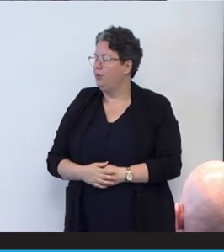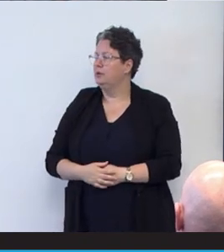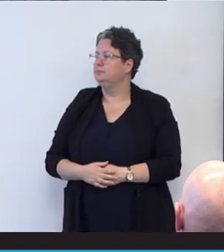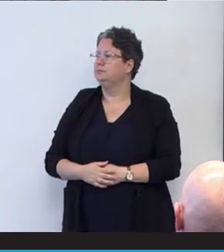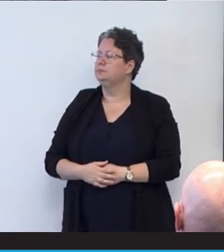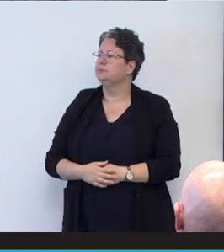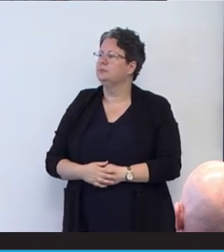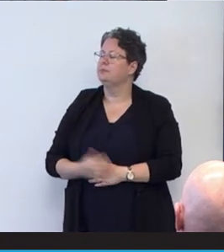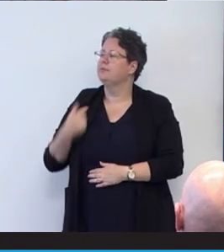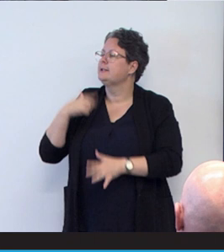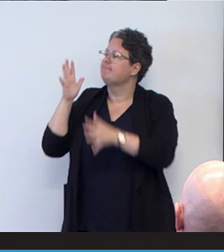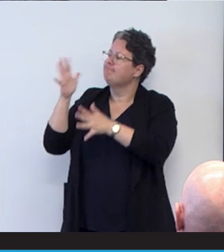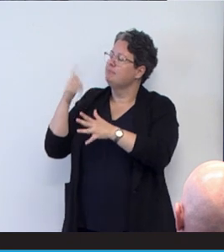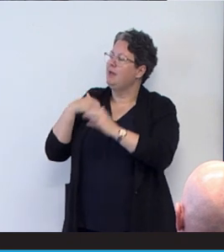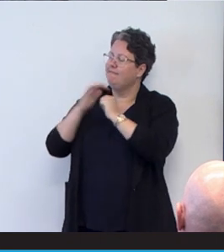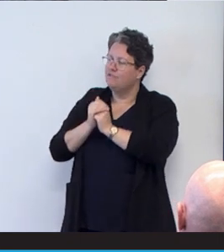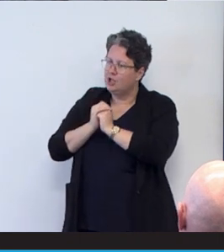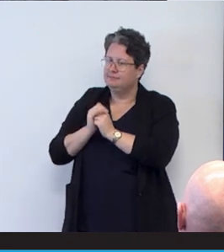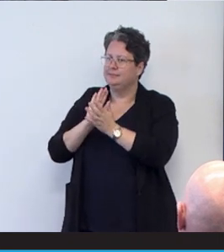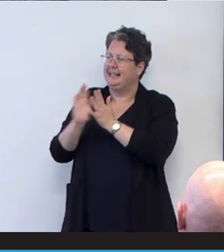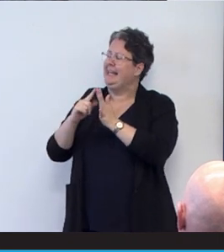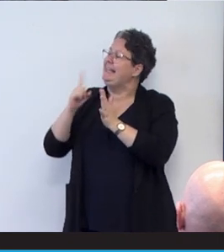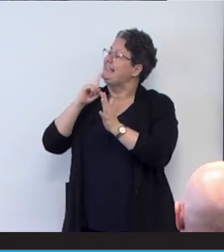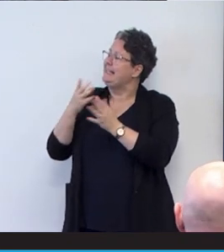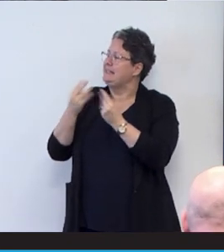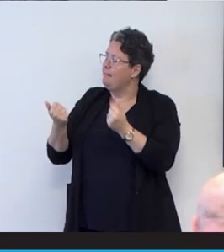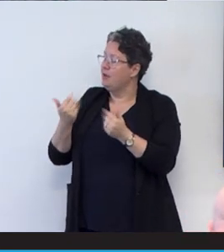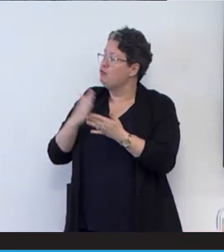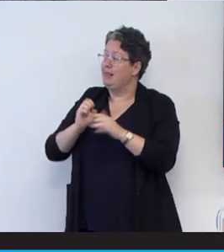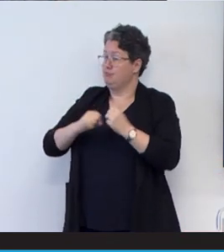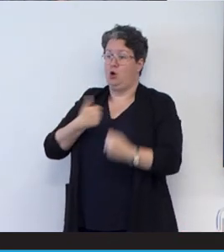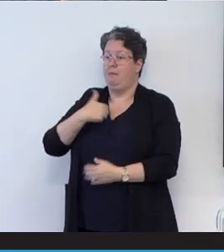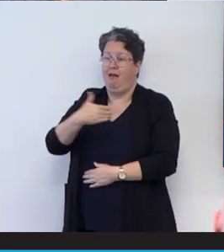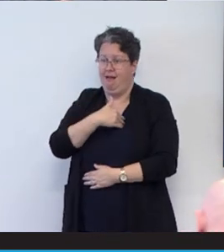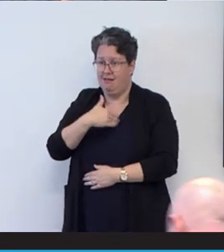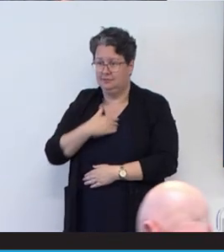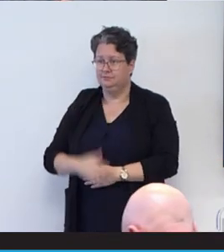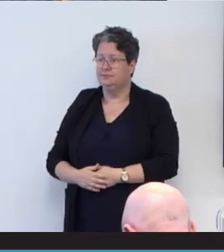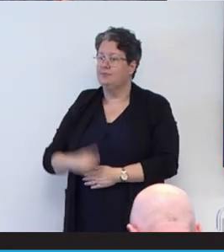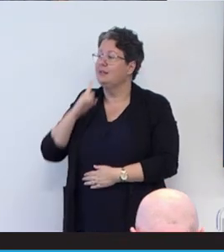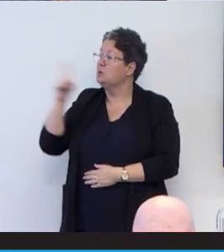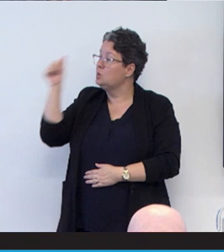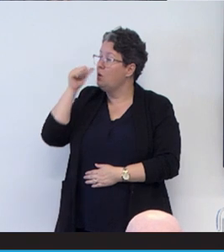and he said something really heartbreaking to me that was that, you know, when I was born,